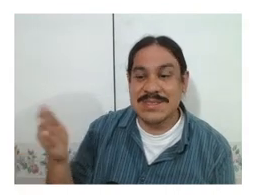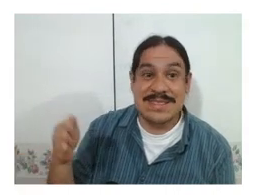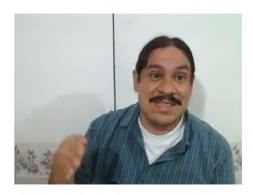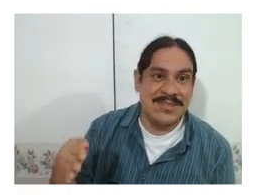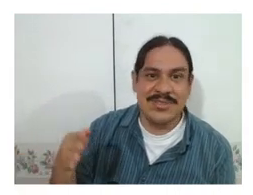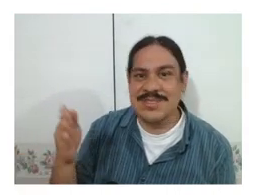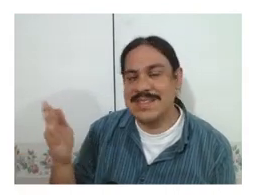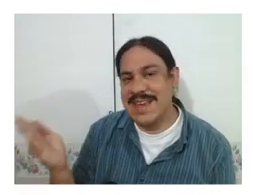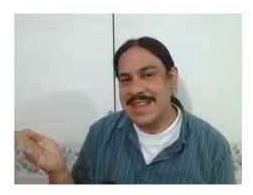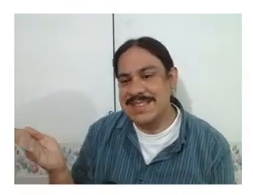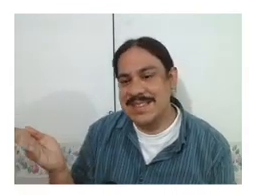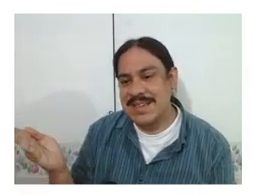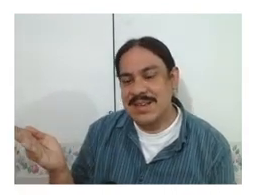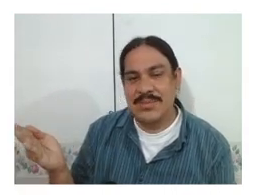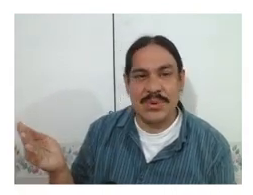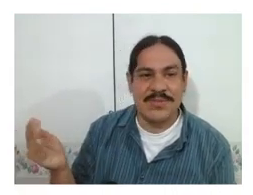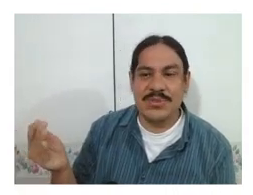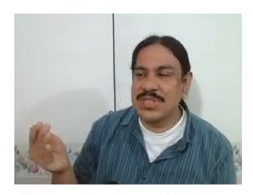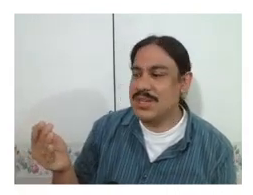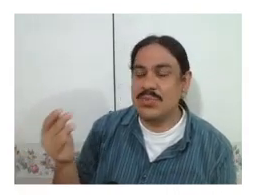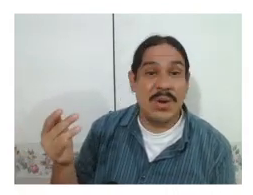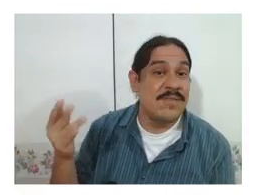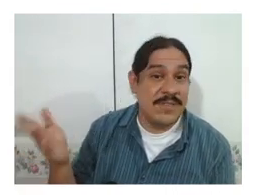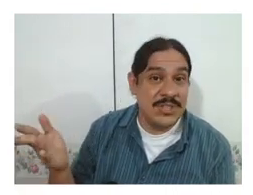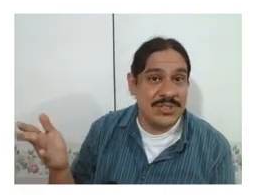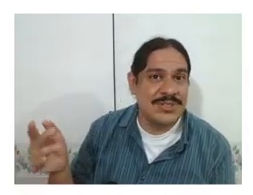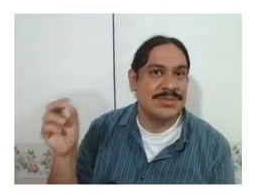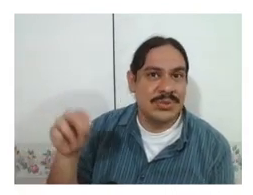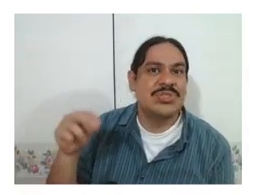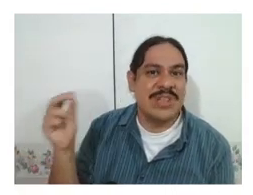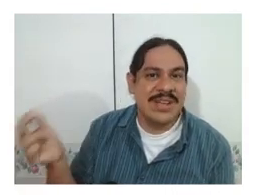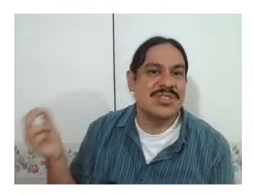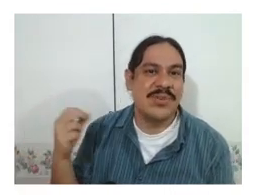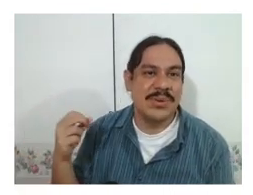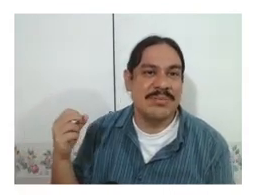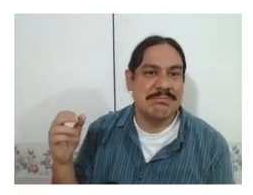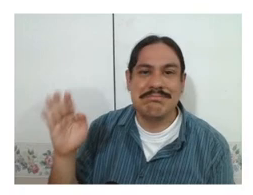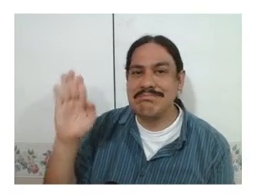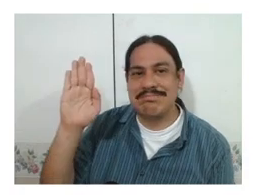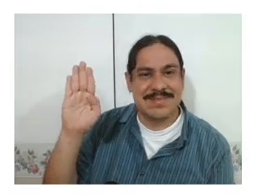[z] versus an [s] where if you change one feature, you